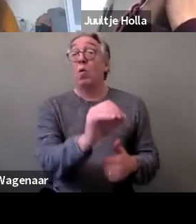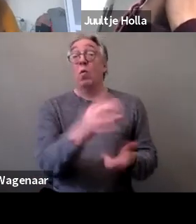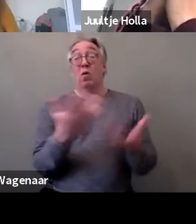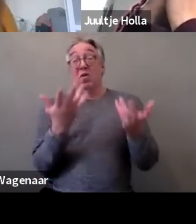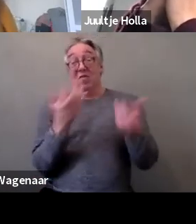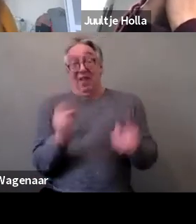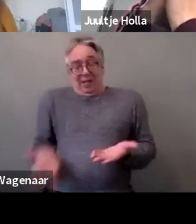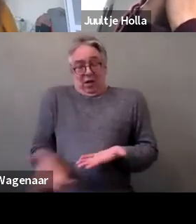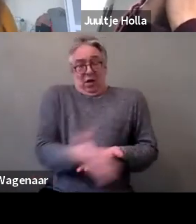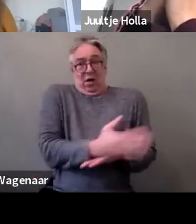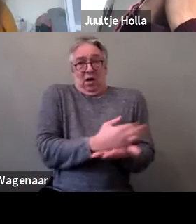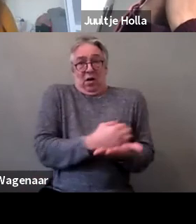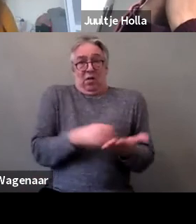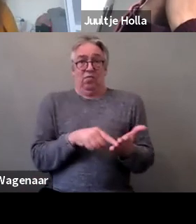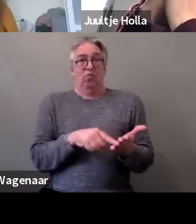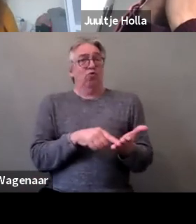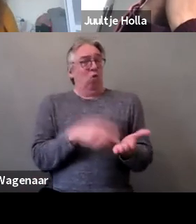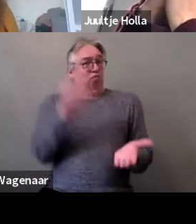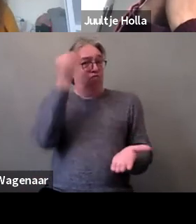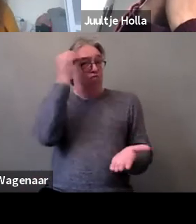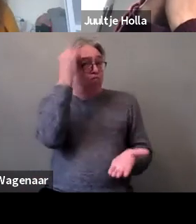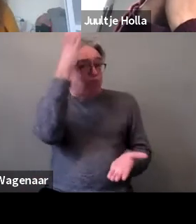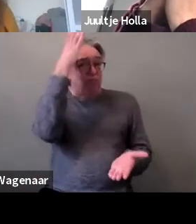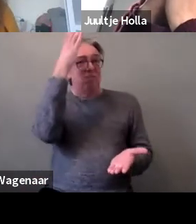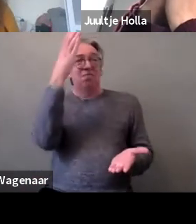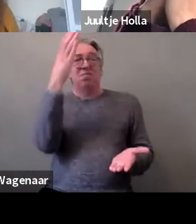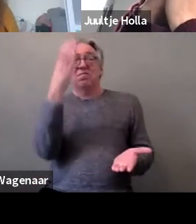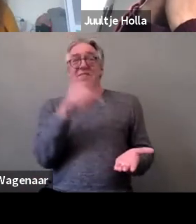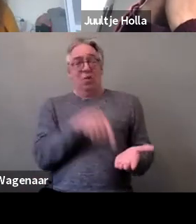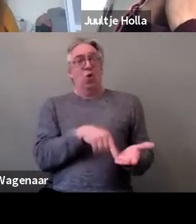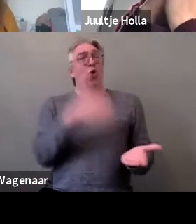relevant know how about the situation of women and girls with disabilities